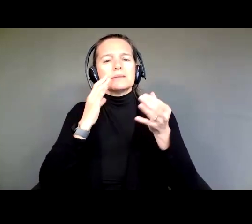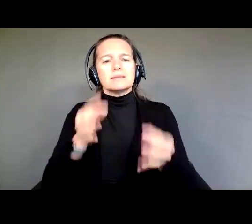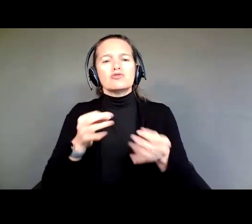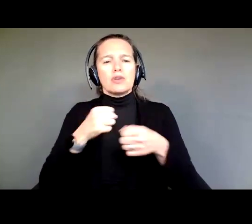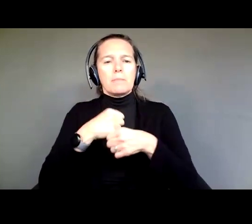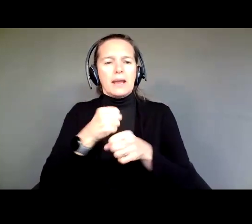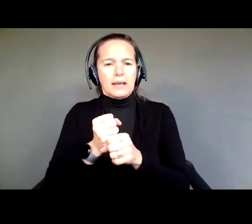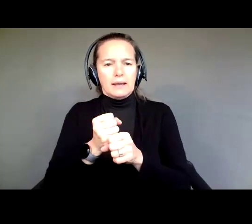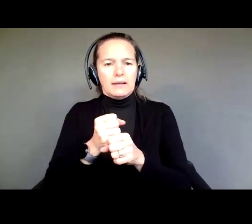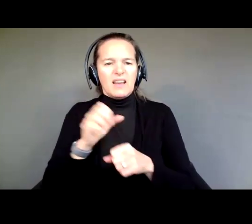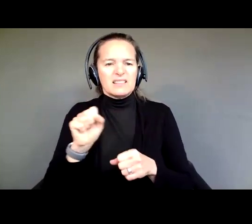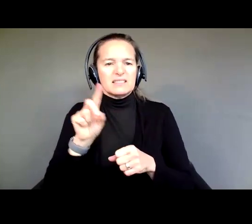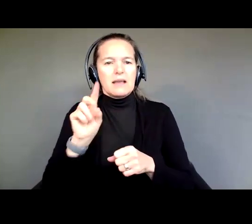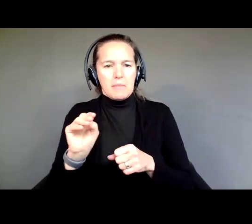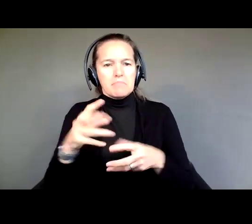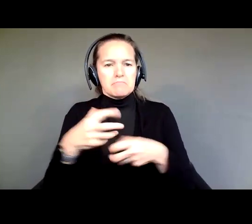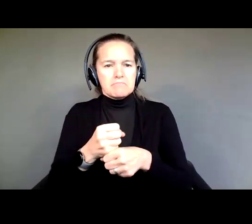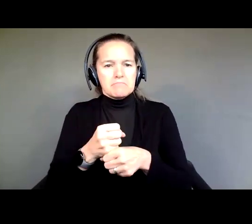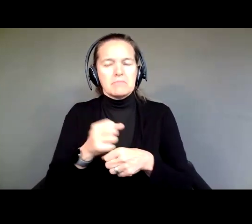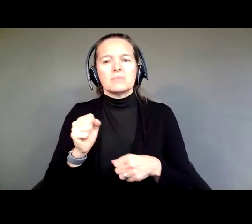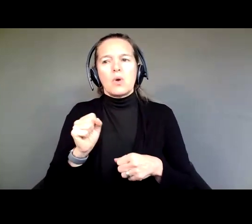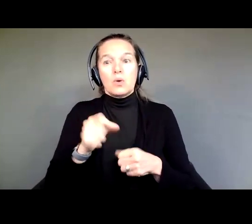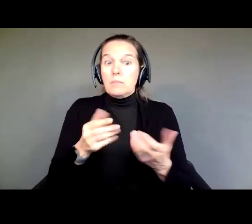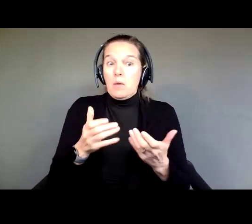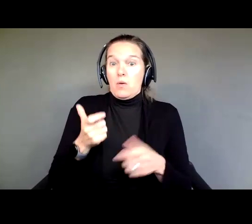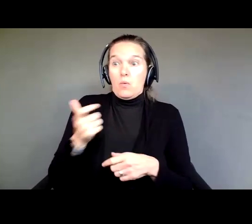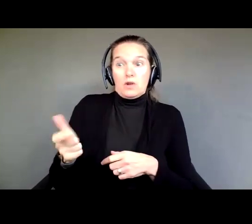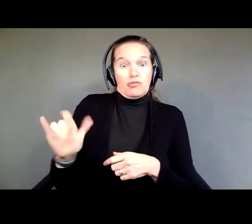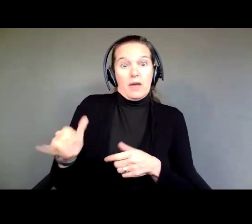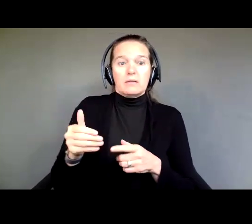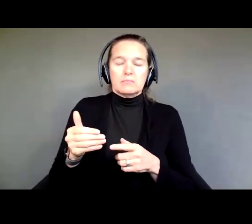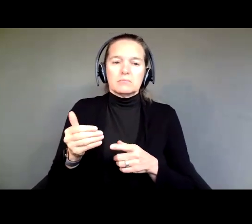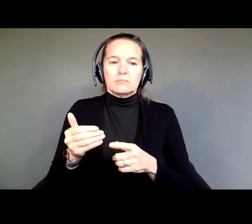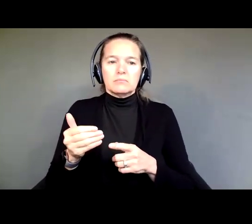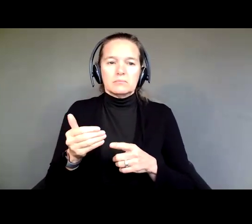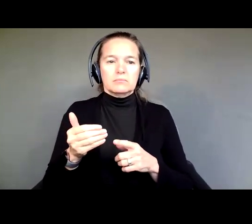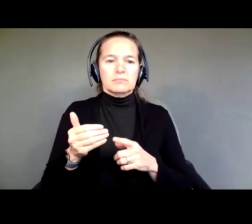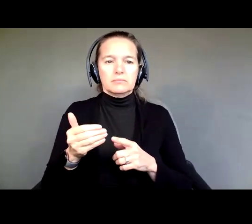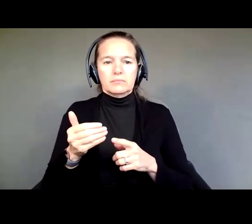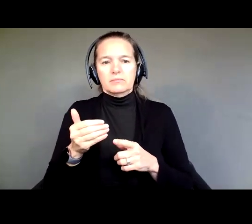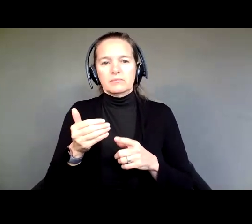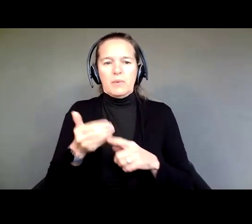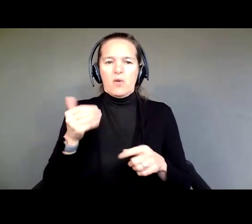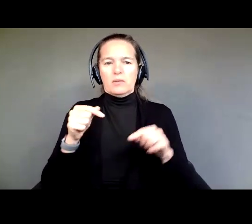if you haven't seen it before this one. But today, you know, really, we want to have a little bit of a recap from Jonathan, for